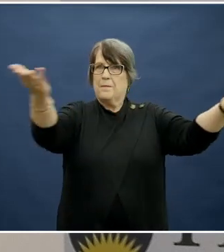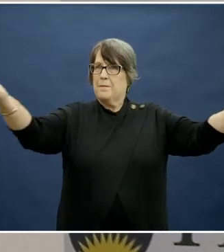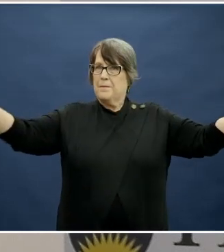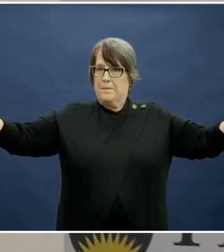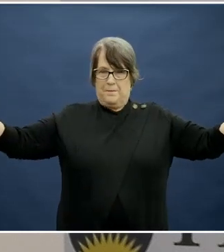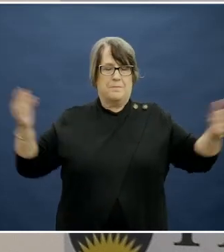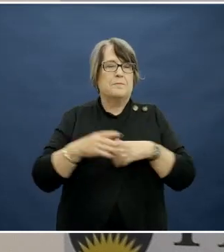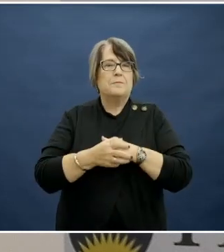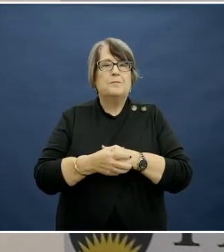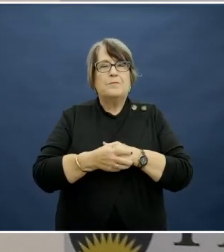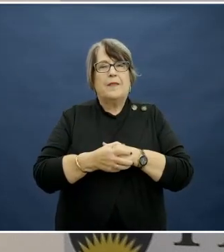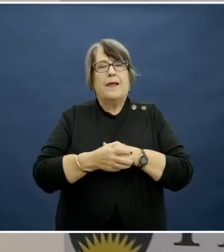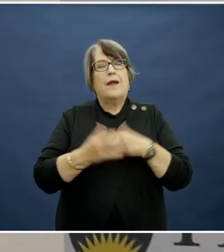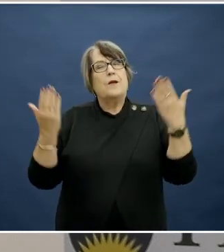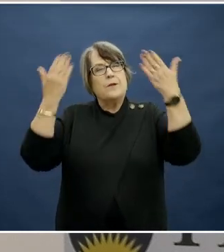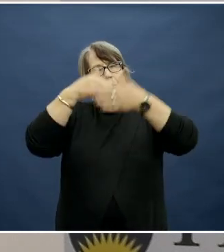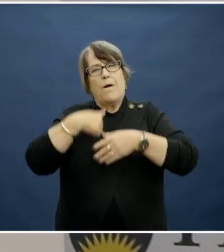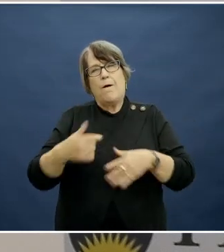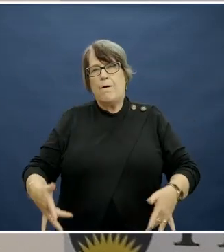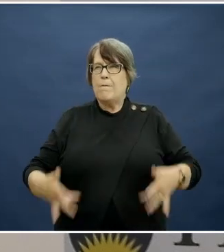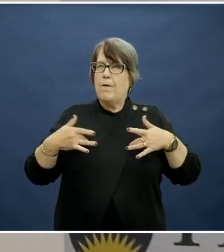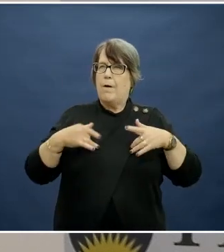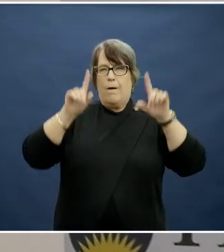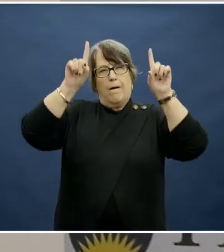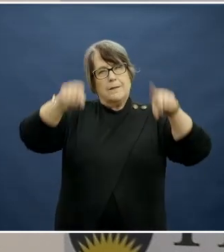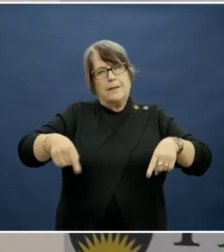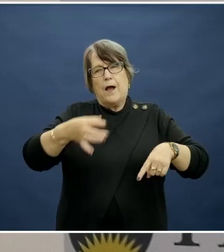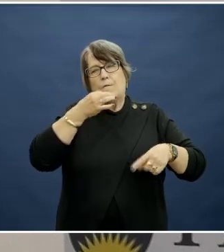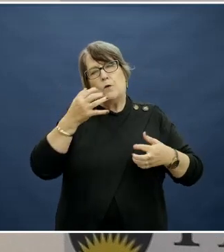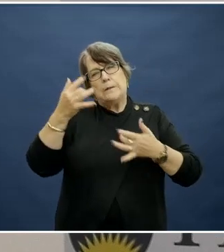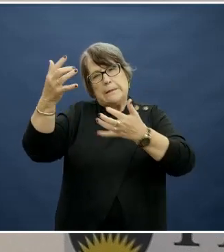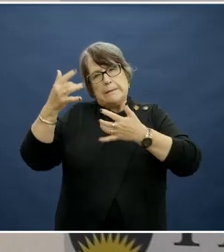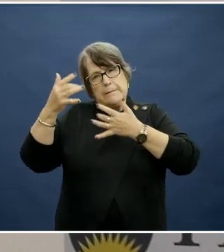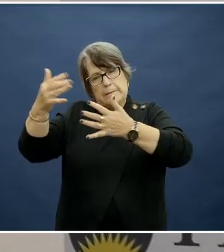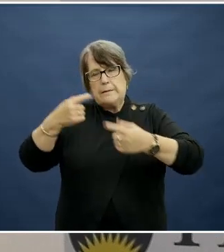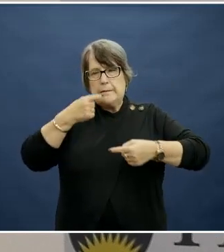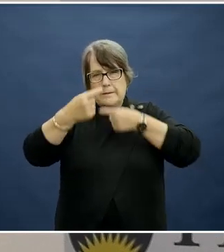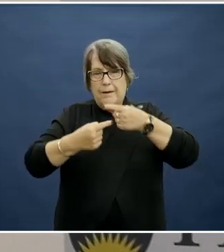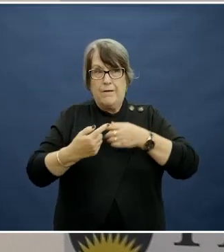So this evening I thought I would start with a couple of statistics, and for many of you,